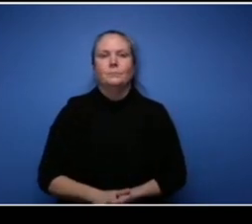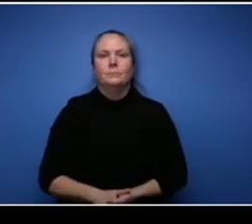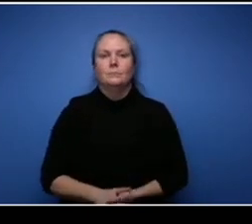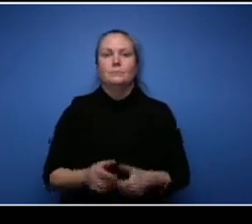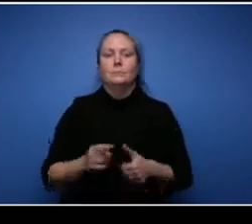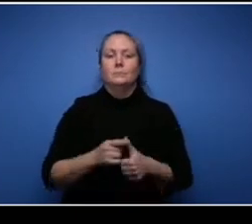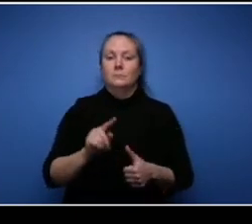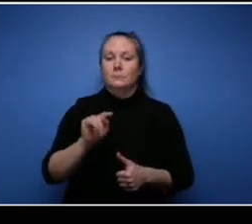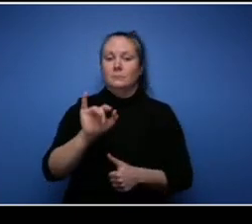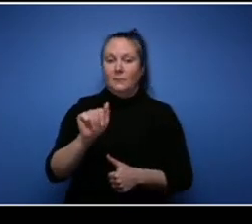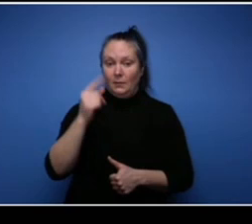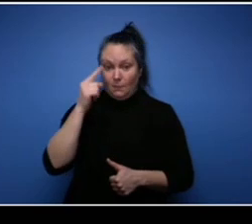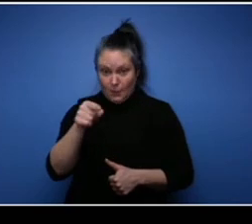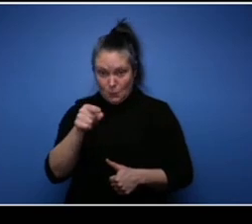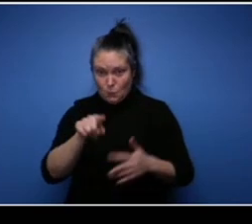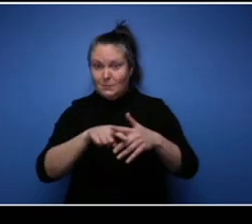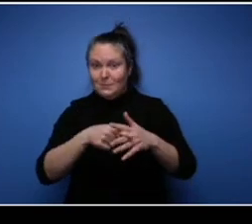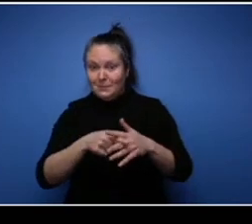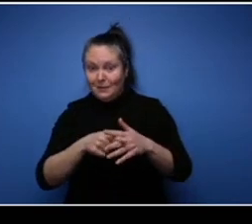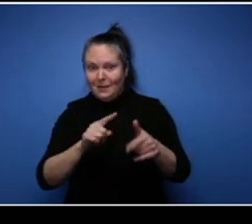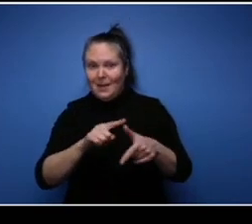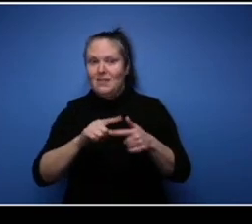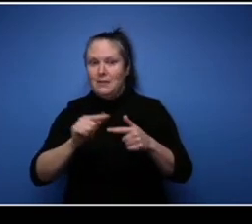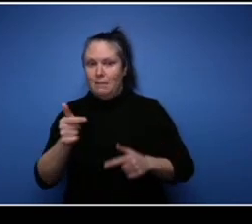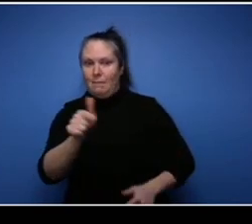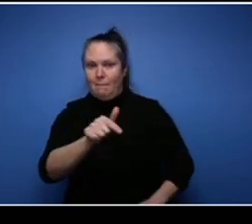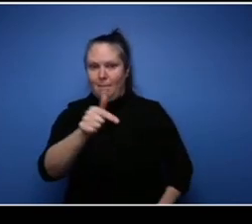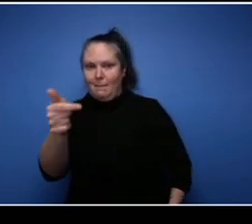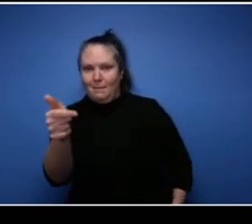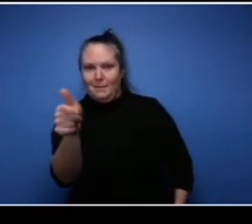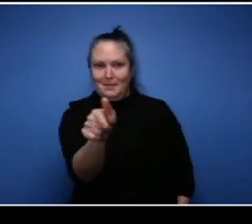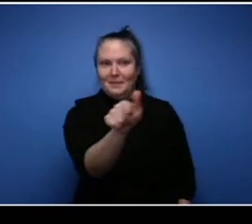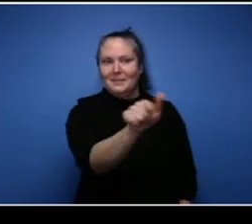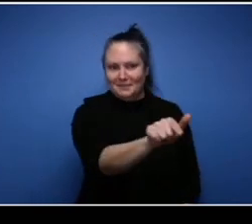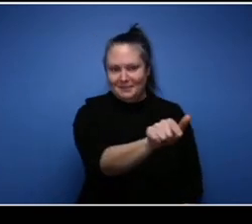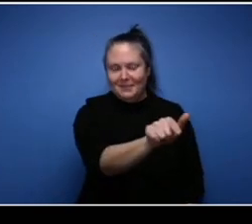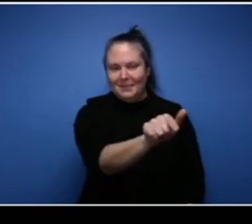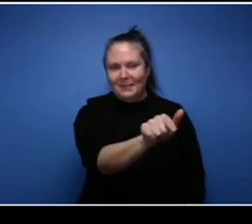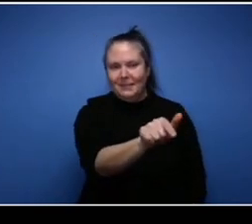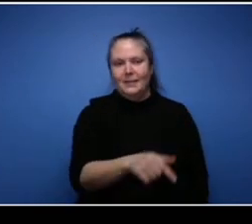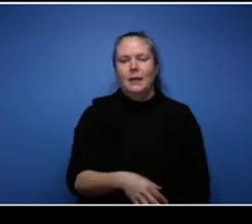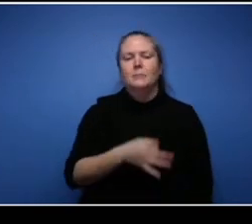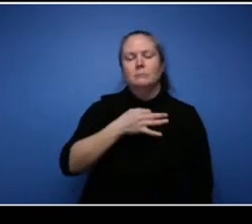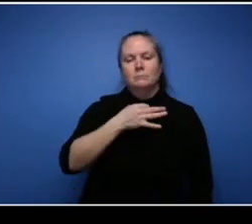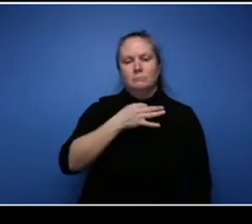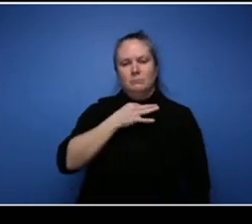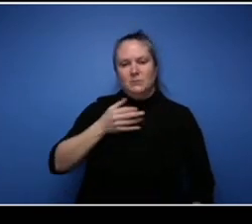to be for everybody, is have you ever had an instance where you had to deal with racism